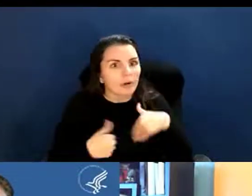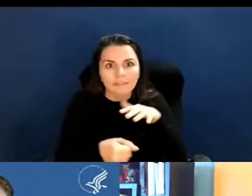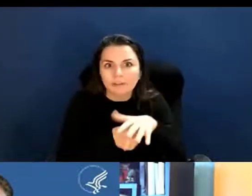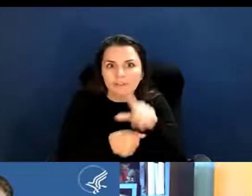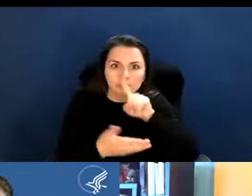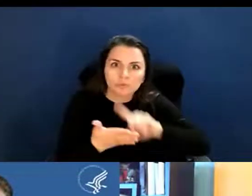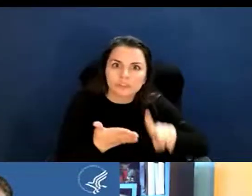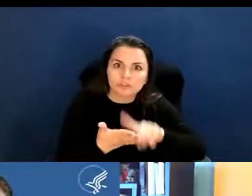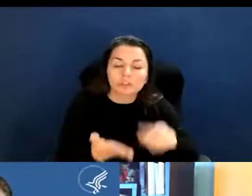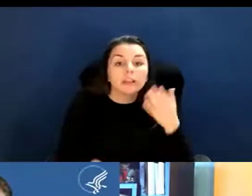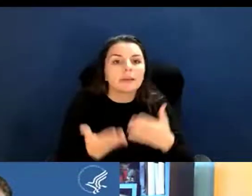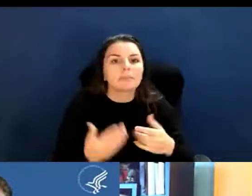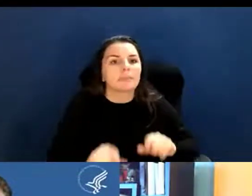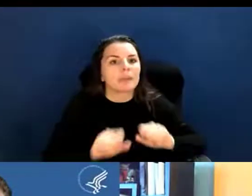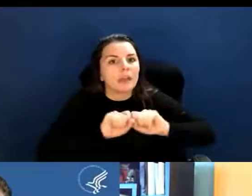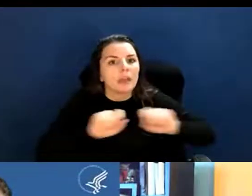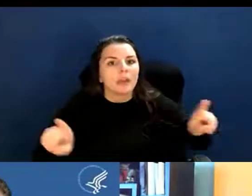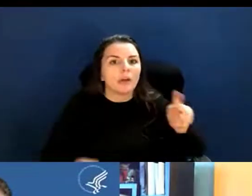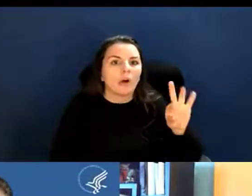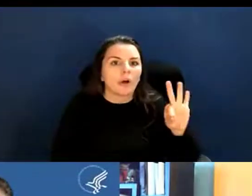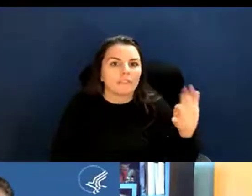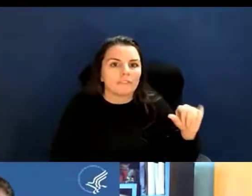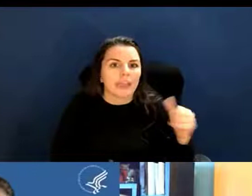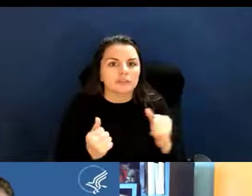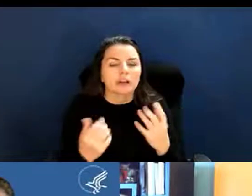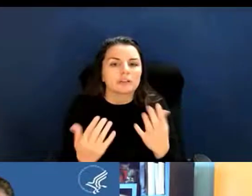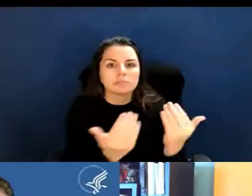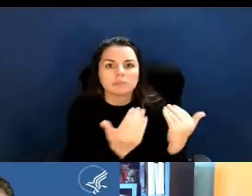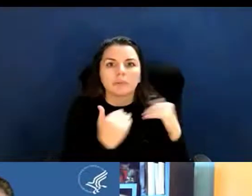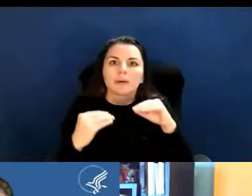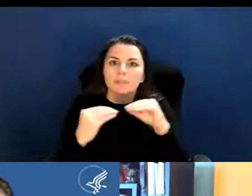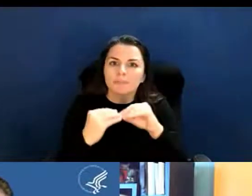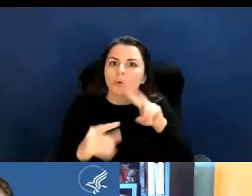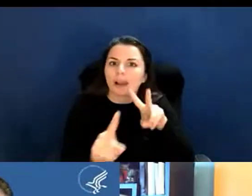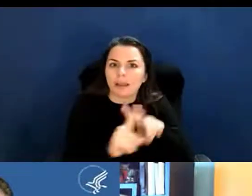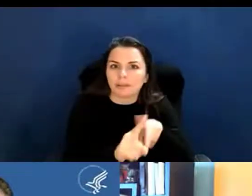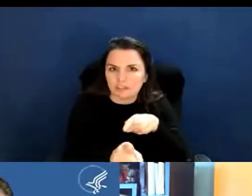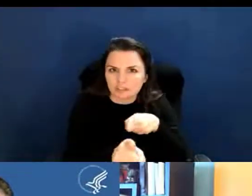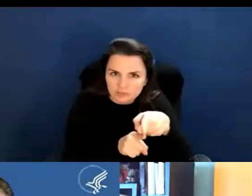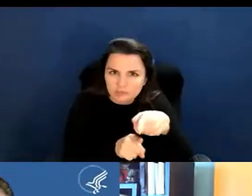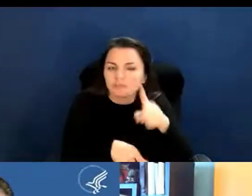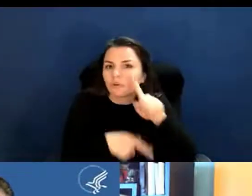to have applications come in in that particular area of science.